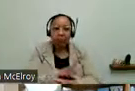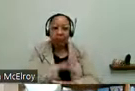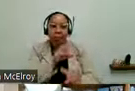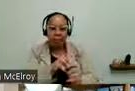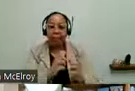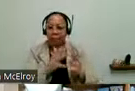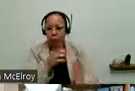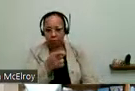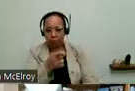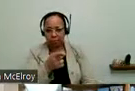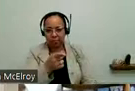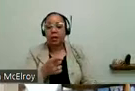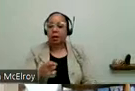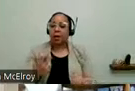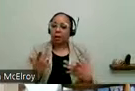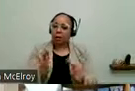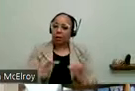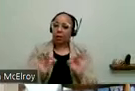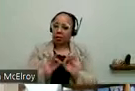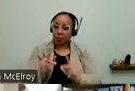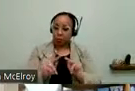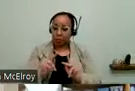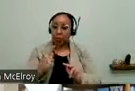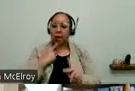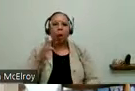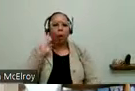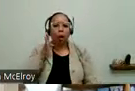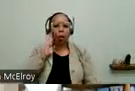when people say they're going to make different requirements accessible,